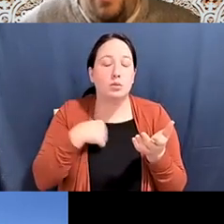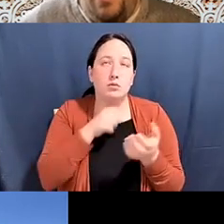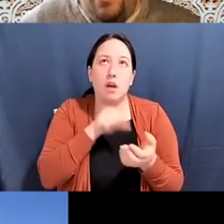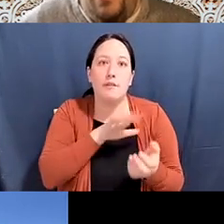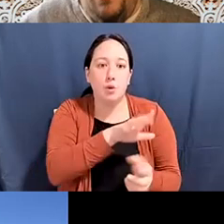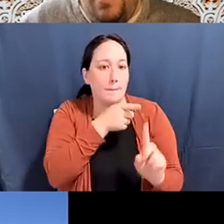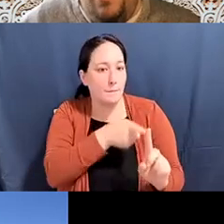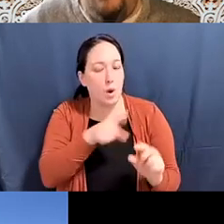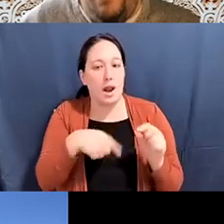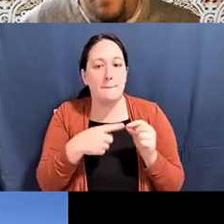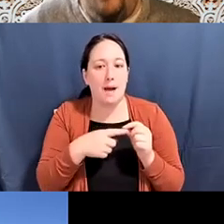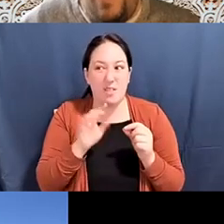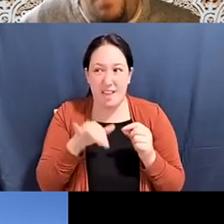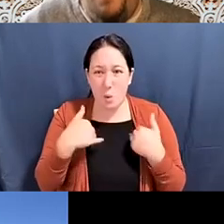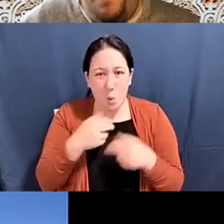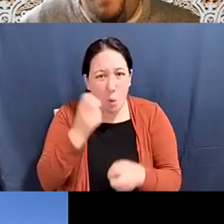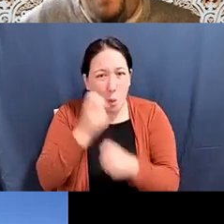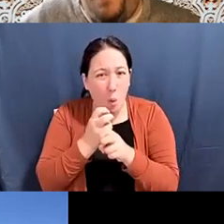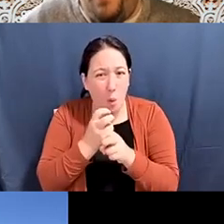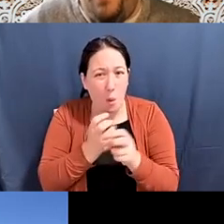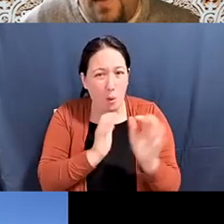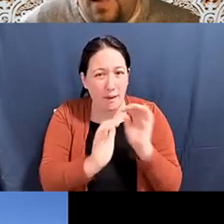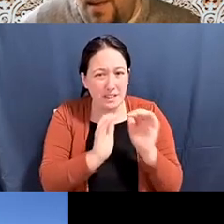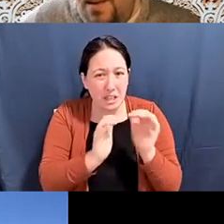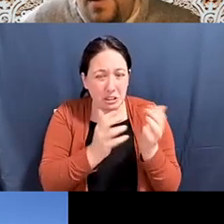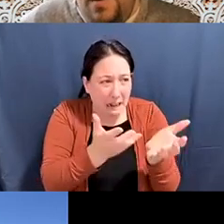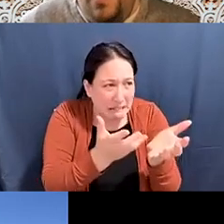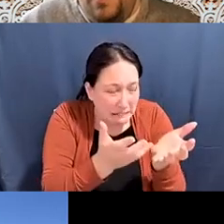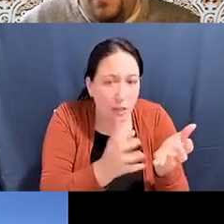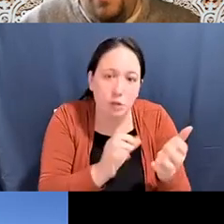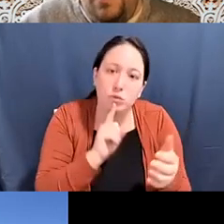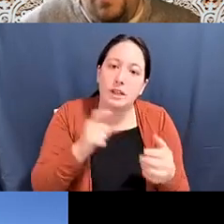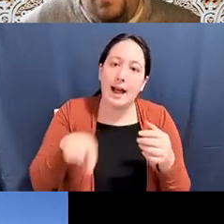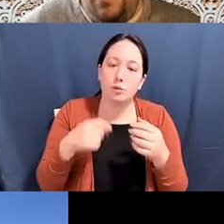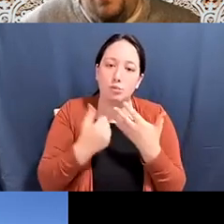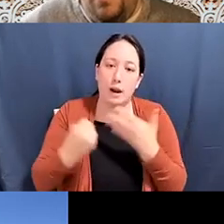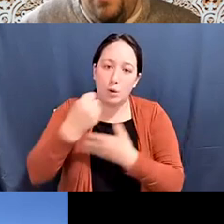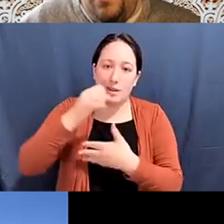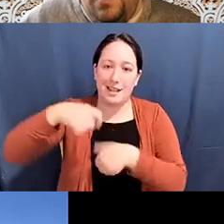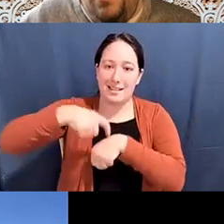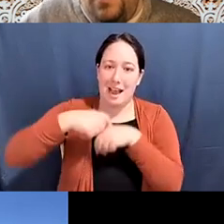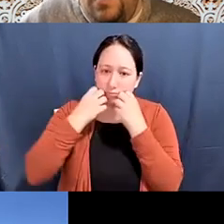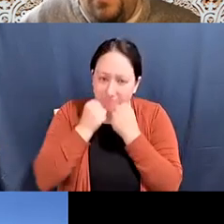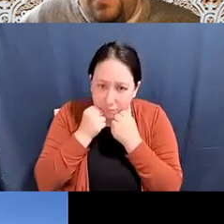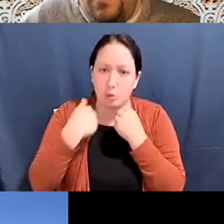Heather McCarty: having those hard conversations, like actually taking the time to have those conversations that we all avoid, because we all have people in our lives that were like oh